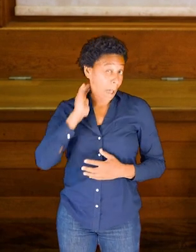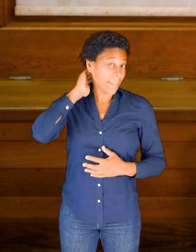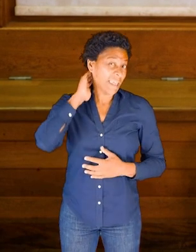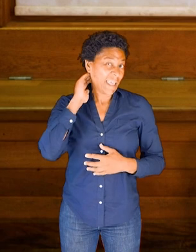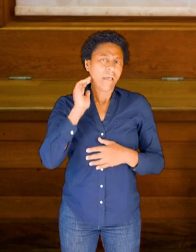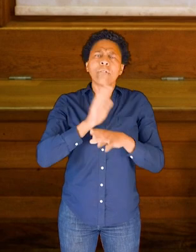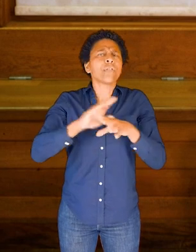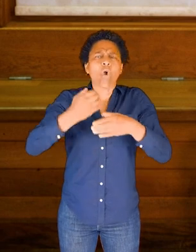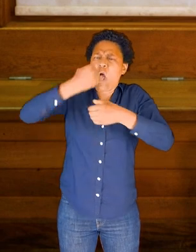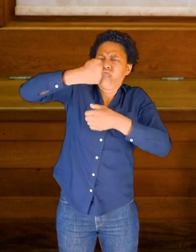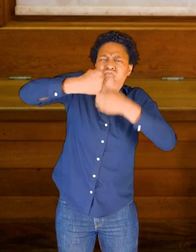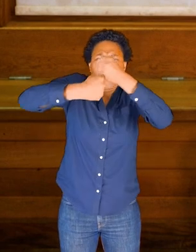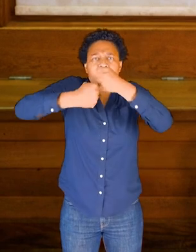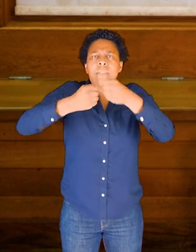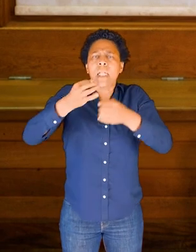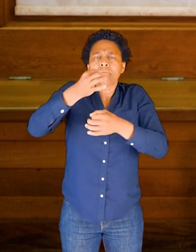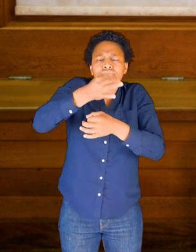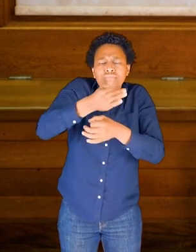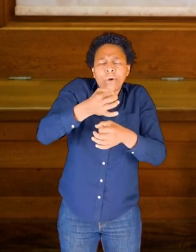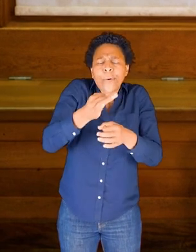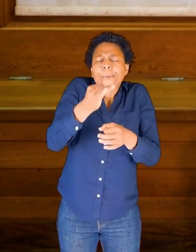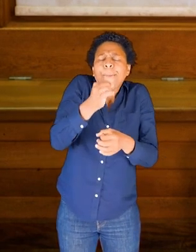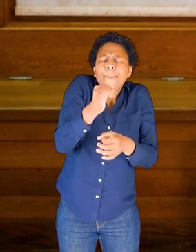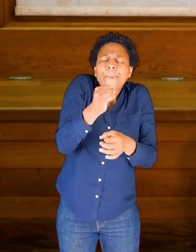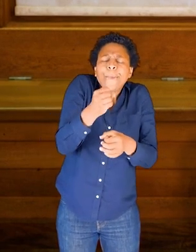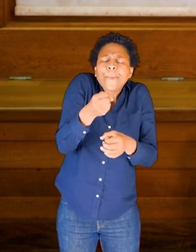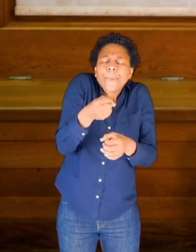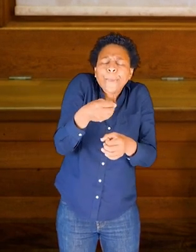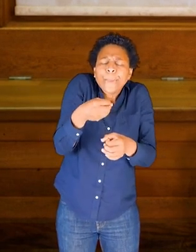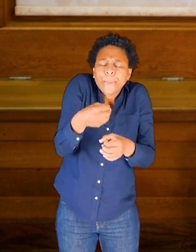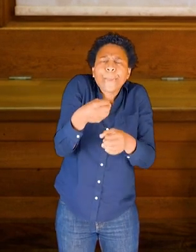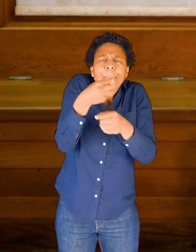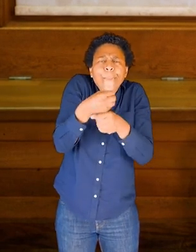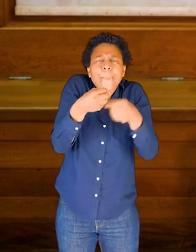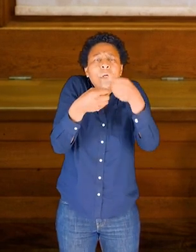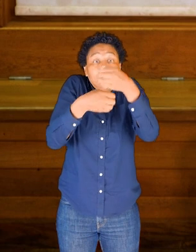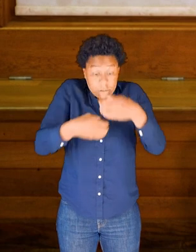towards the head and then thicker the lower down of the spine you get.